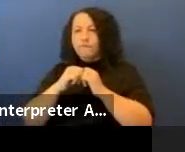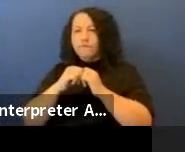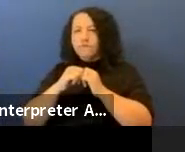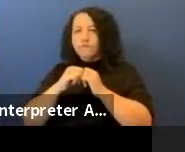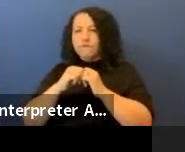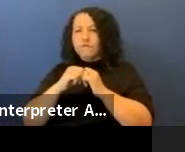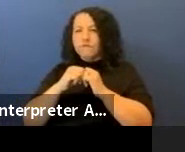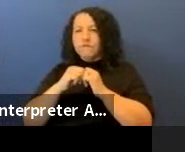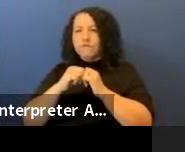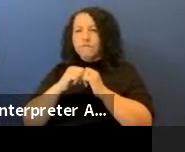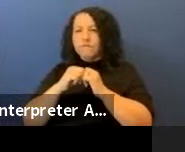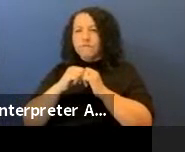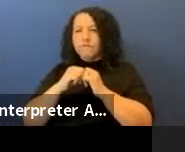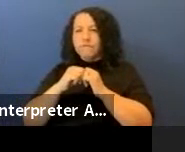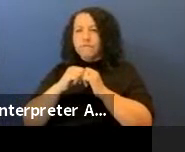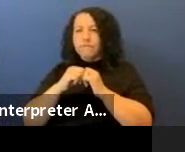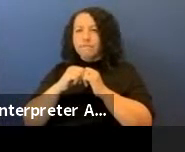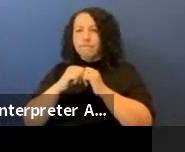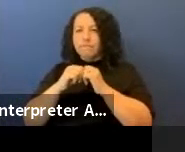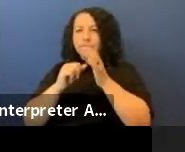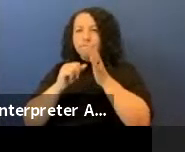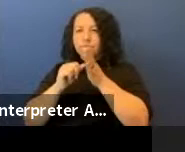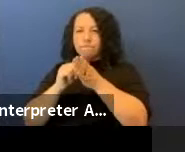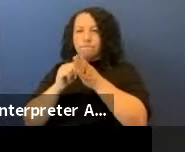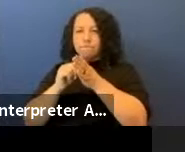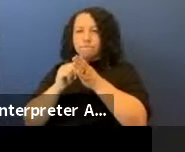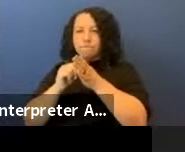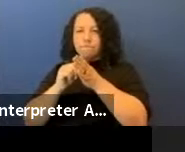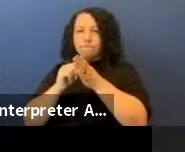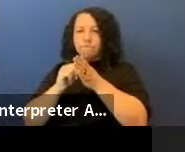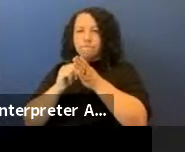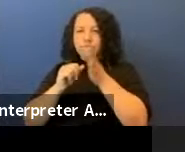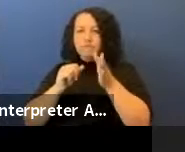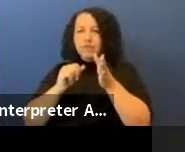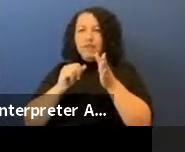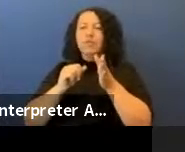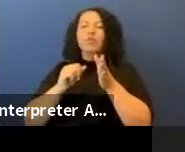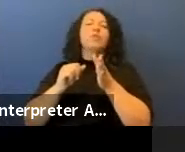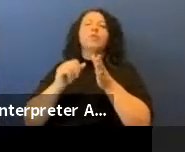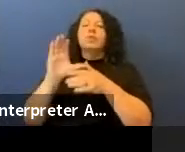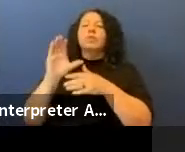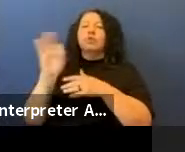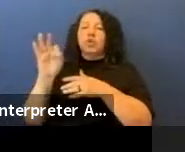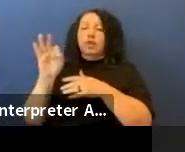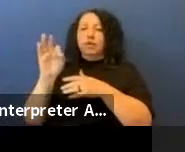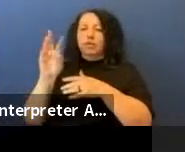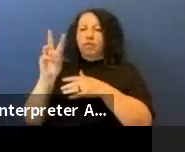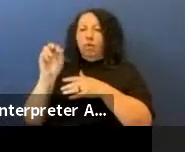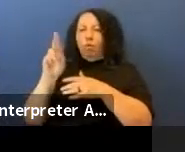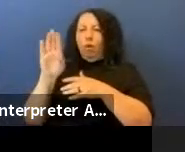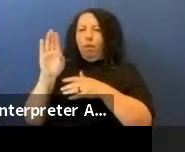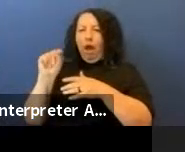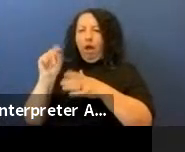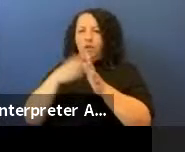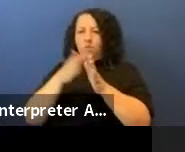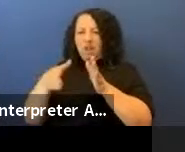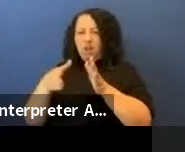next to Chief Warbonnet, also Cheyenne,